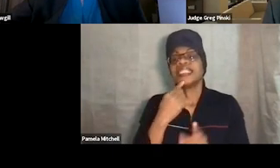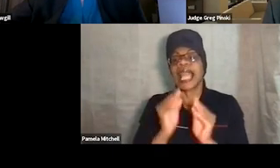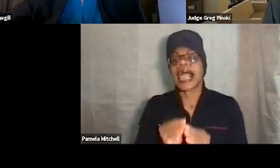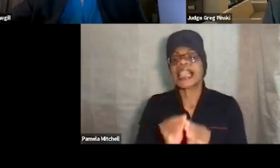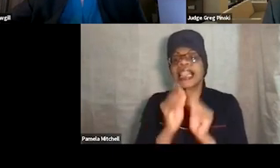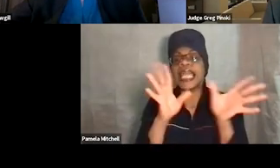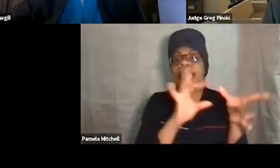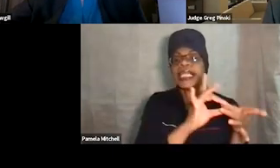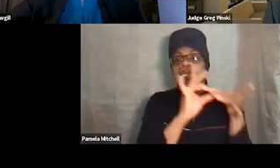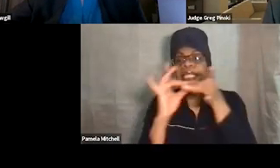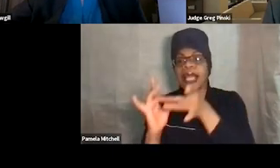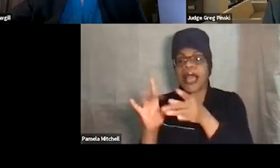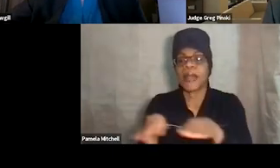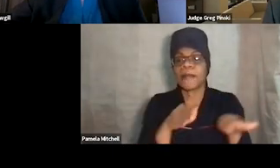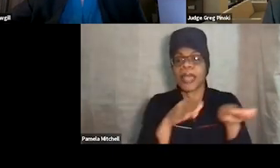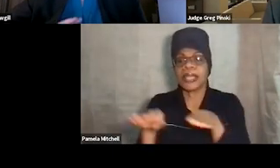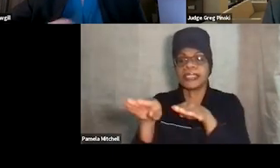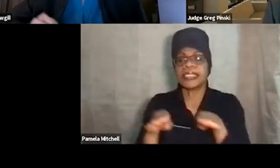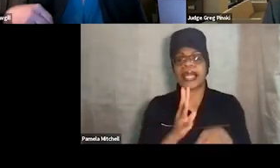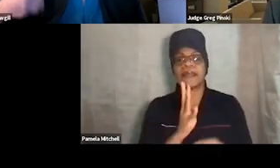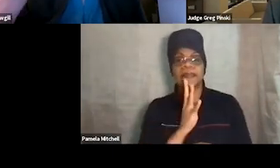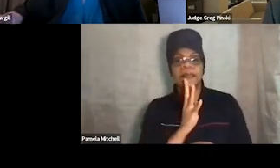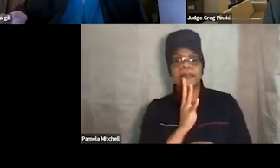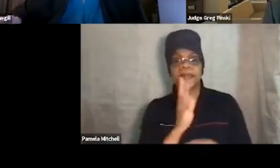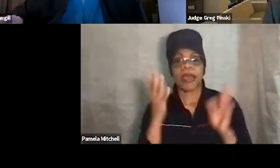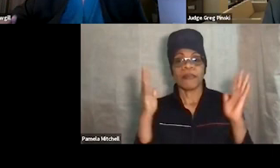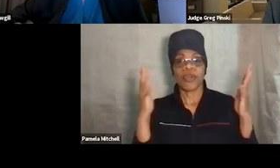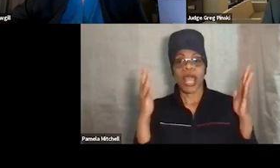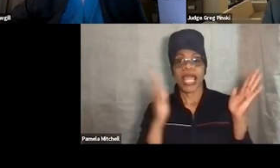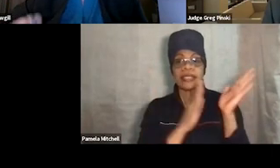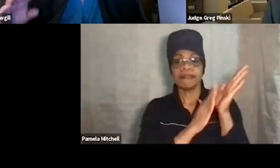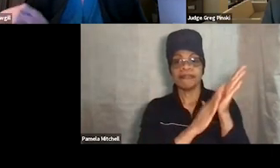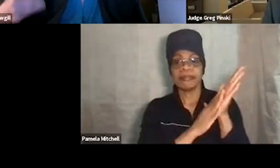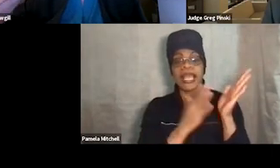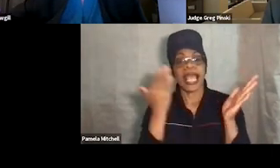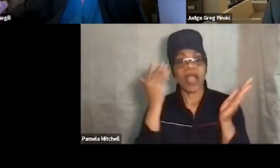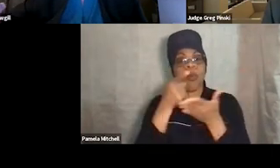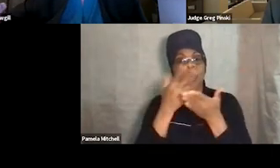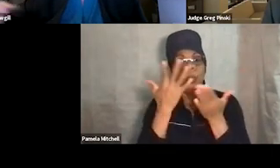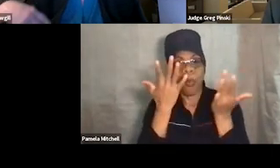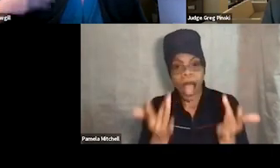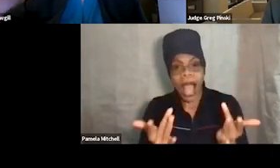giving that verbal praise or that applause, and that they know what they're getting applauded for. That everyone in the courtroom hears